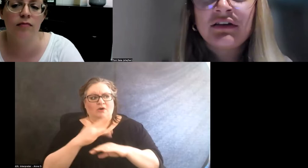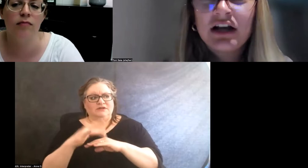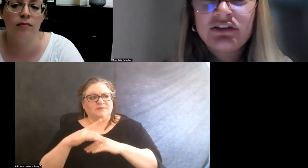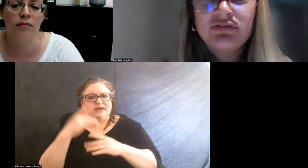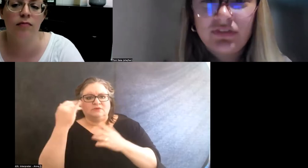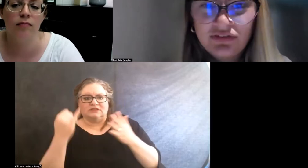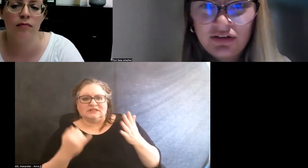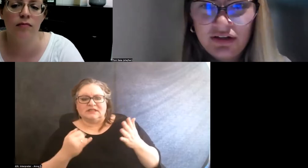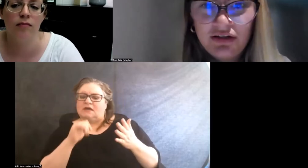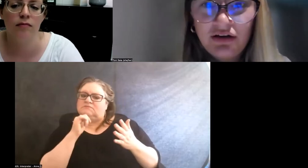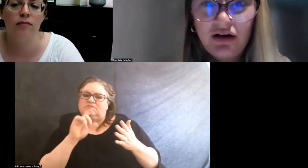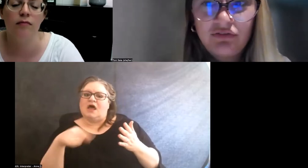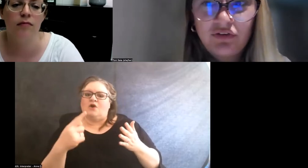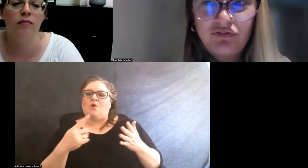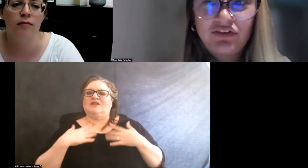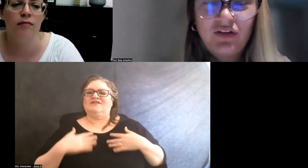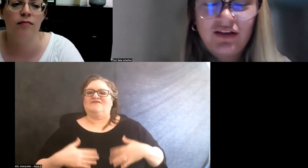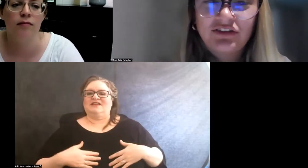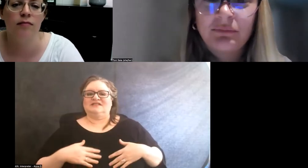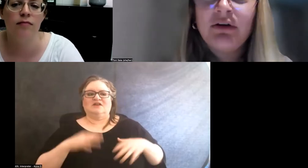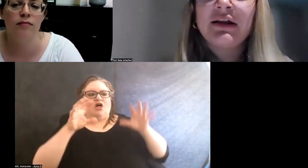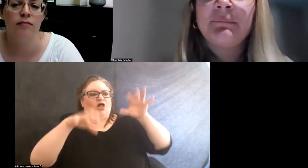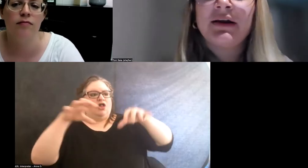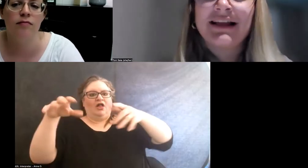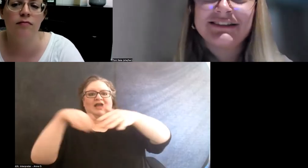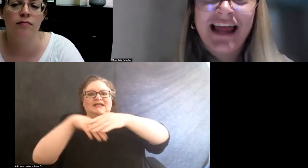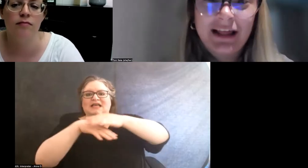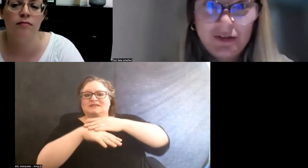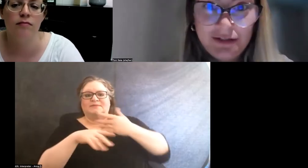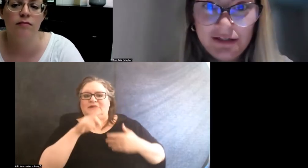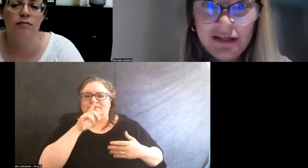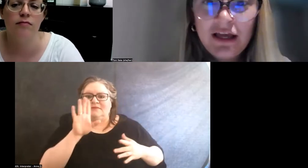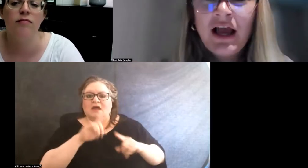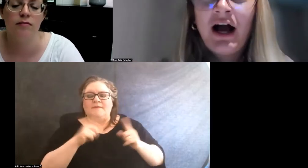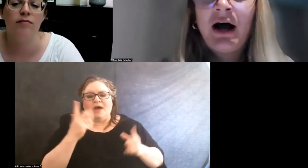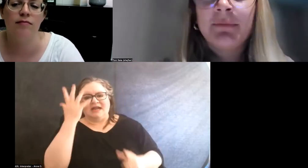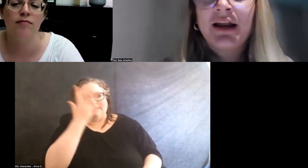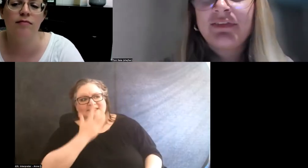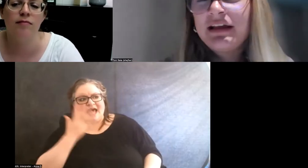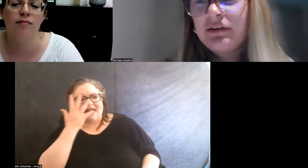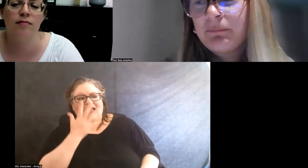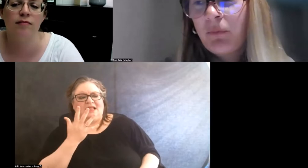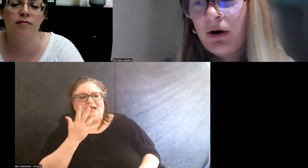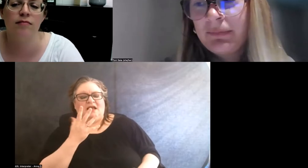not just physically for physical accessibility but aesthetically. And I think it's important